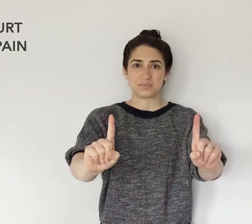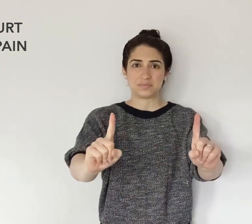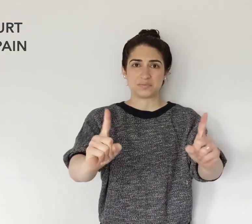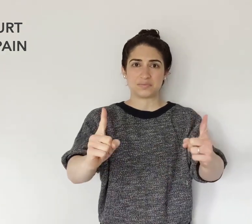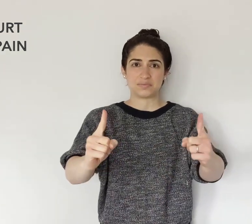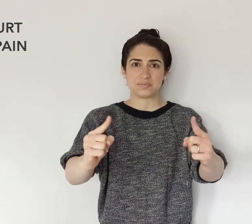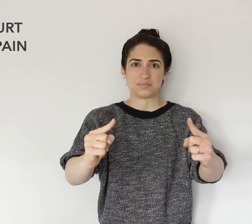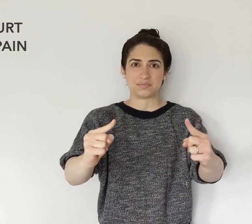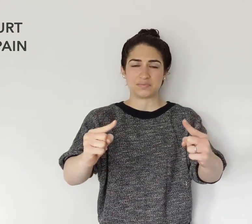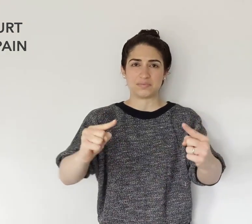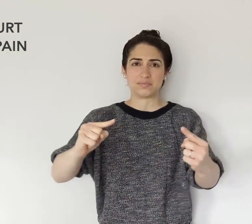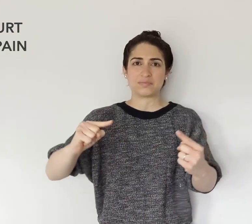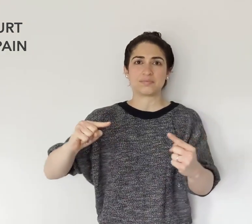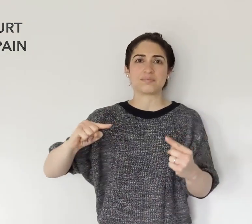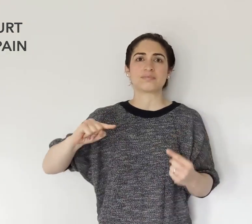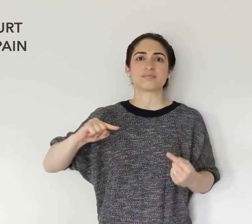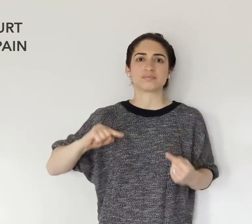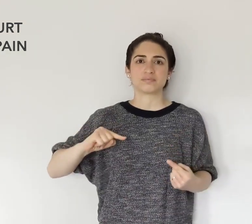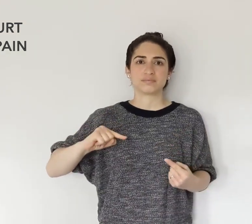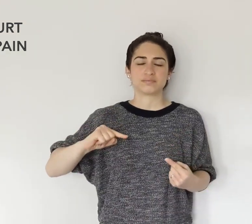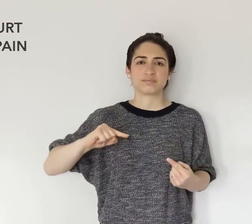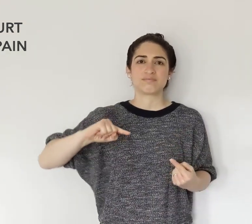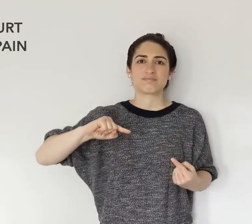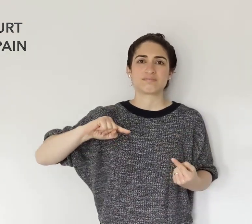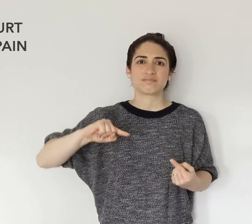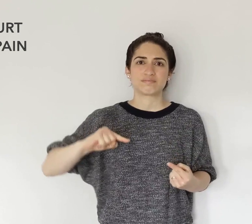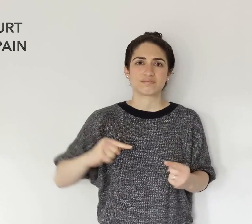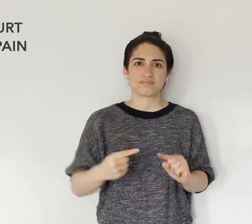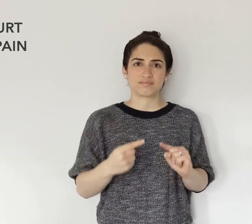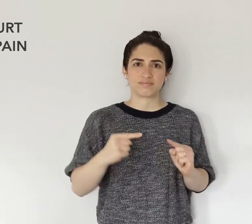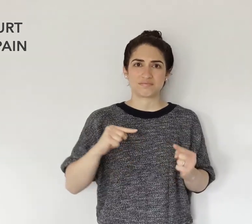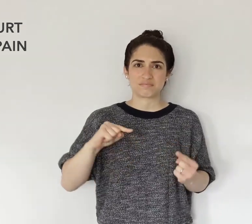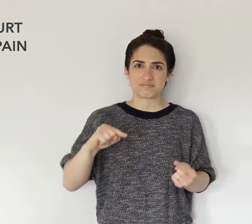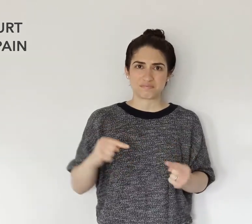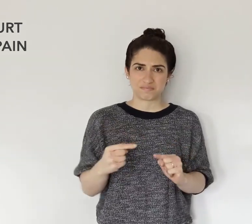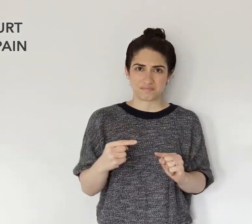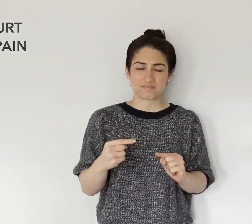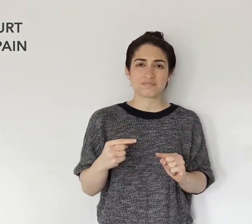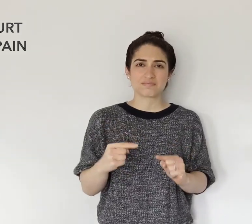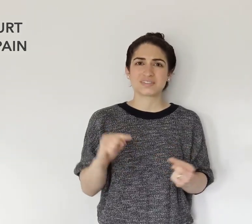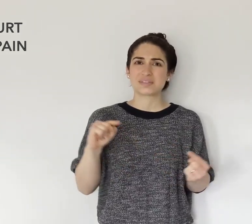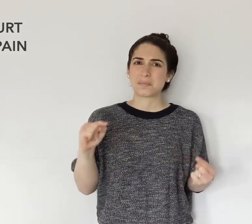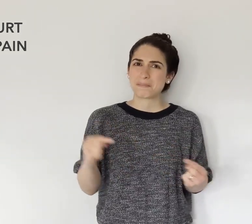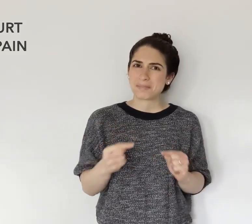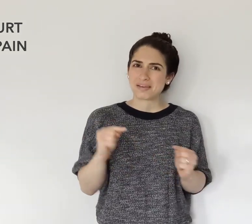"1" handshapes twist inward toward each other,